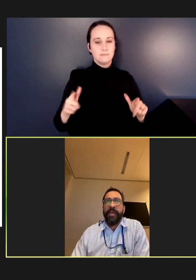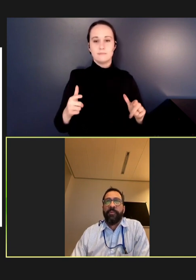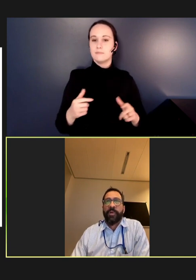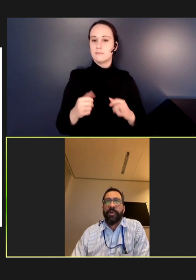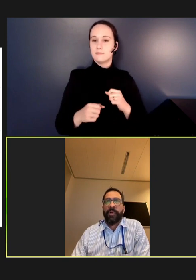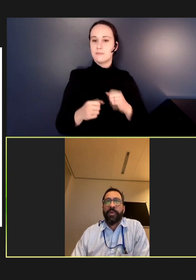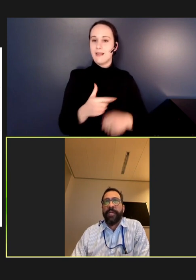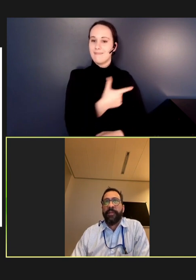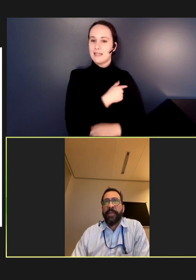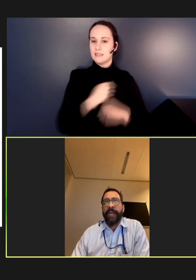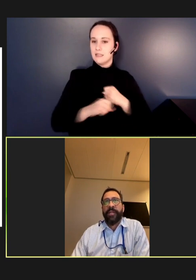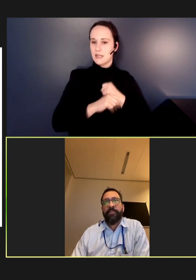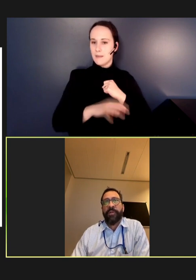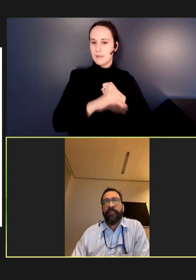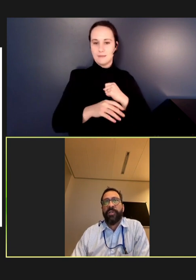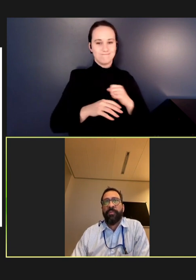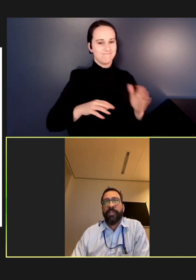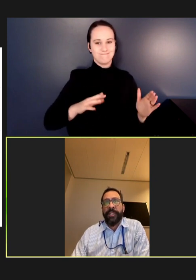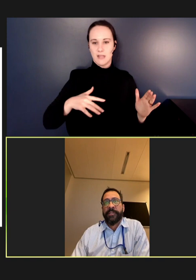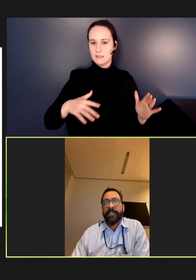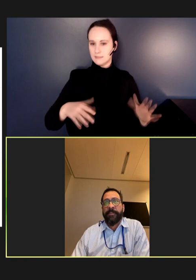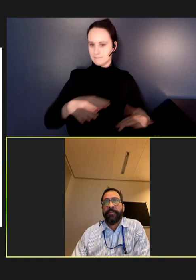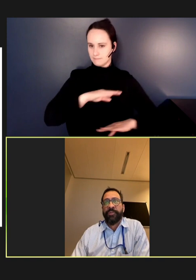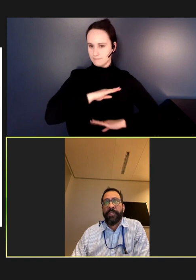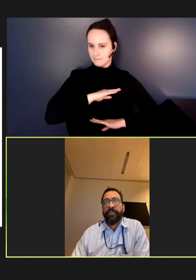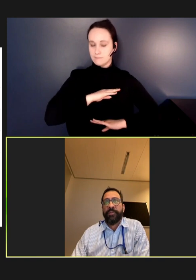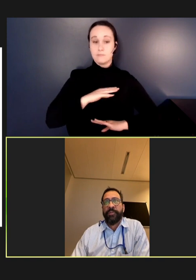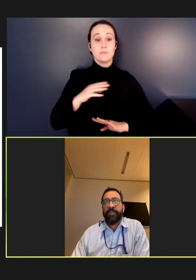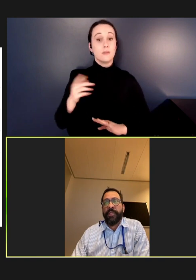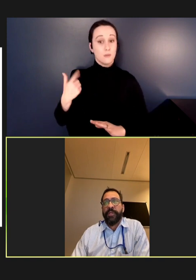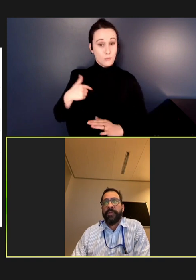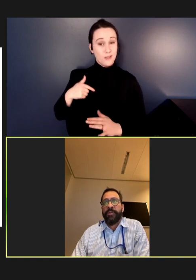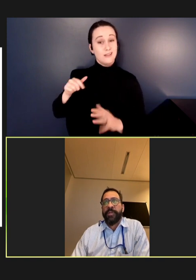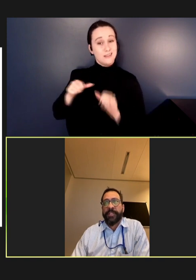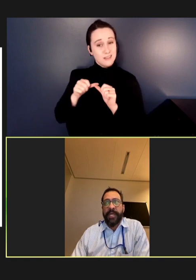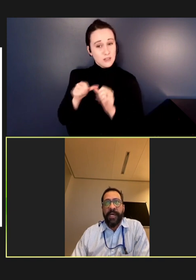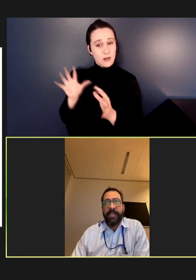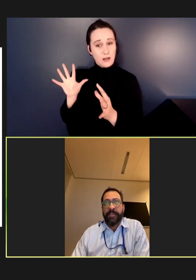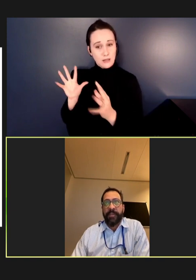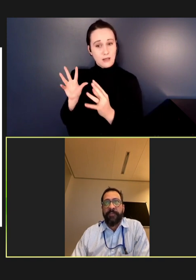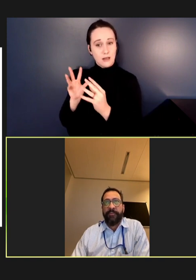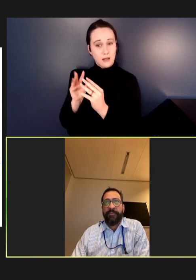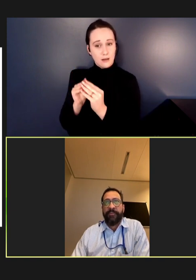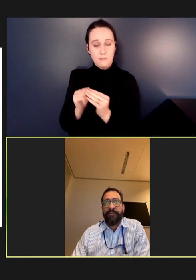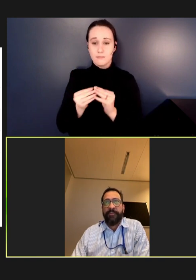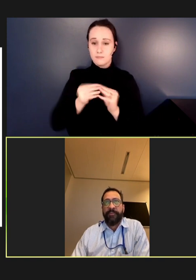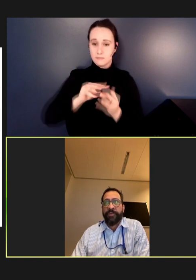And we're comparing that number of accumulated susceptible children to the size of each country's